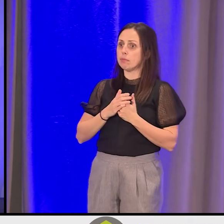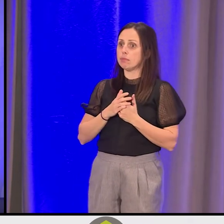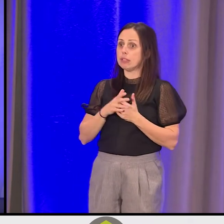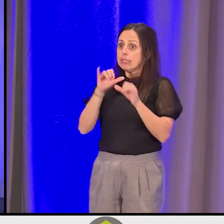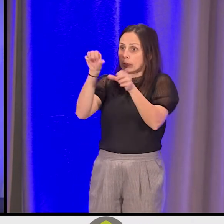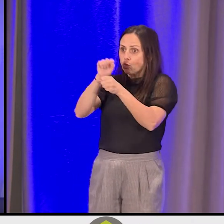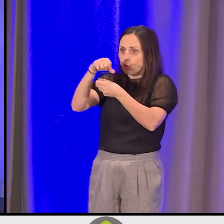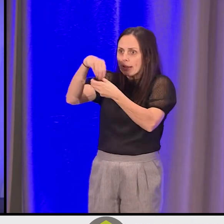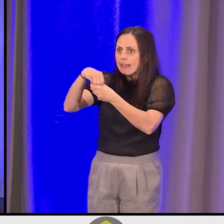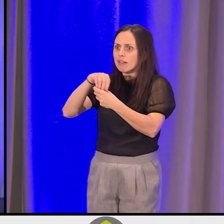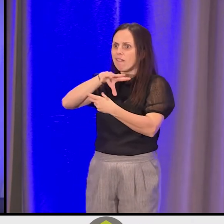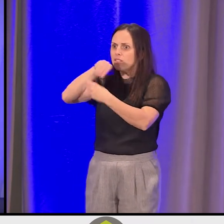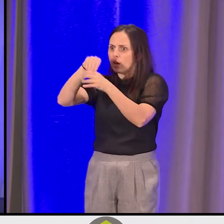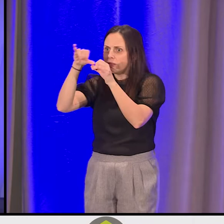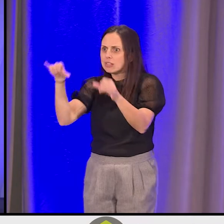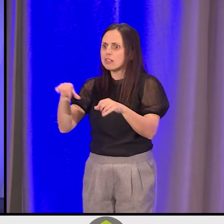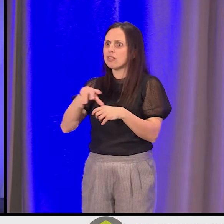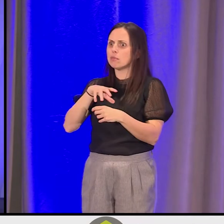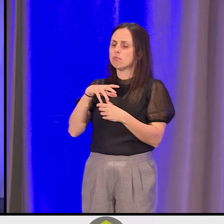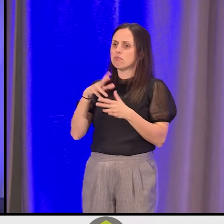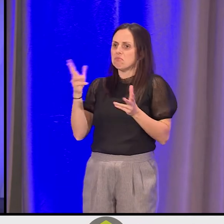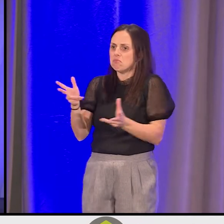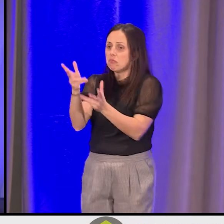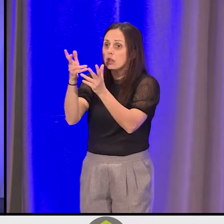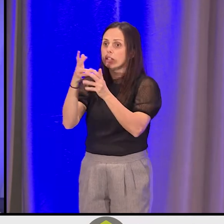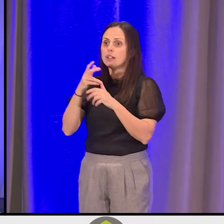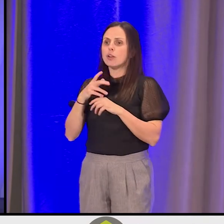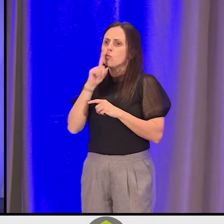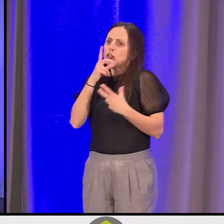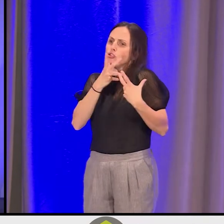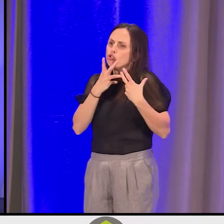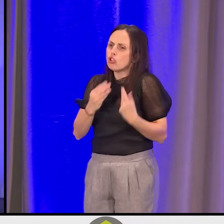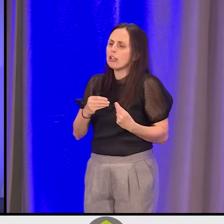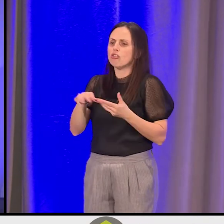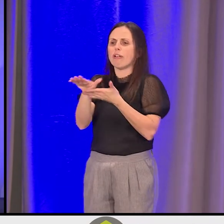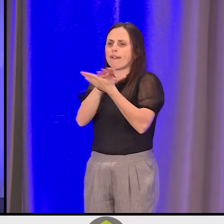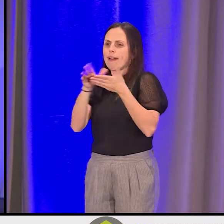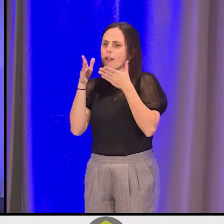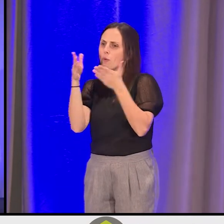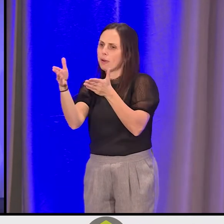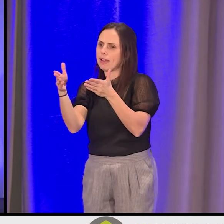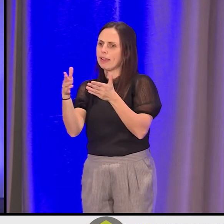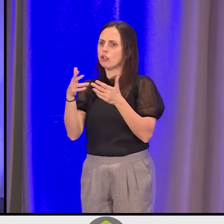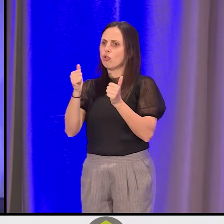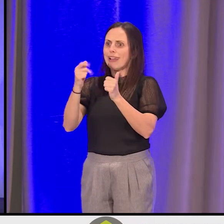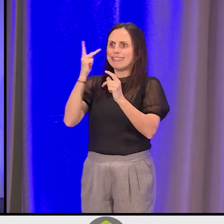that you're part of, that you breathe life into, in a gentle and kind way. So that you see innovation.